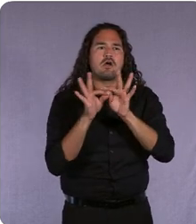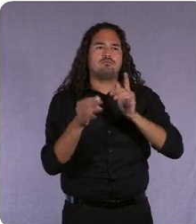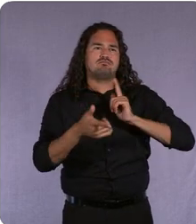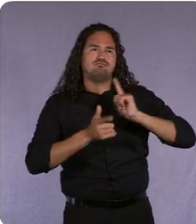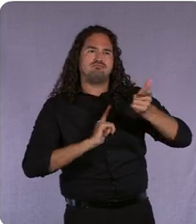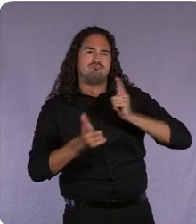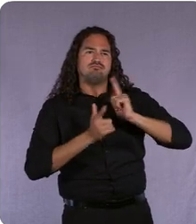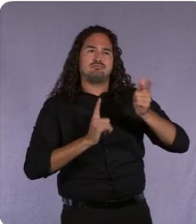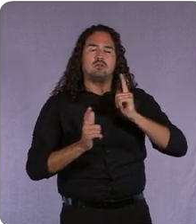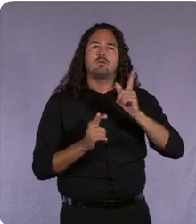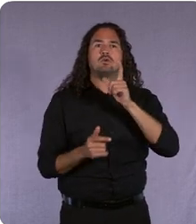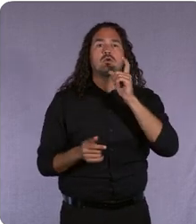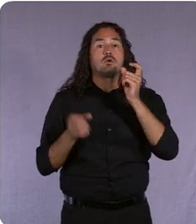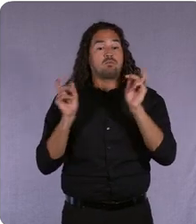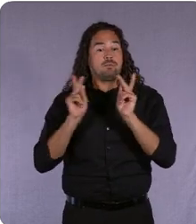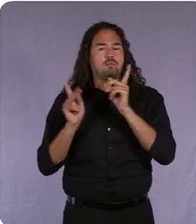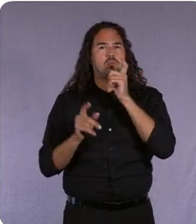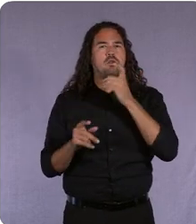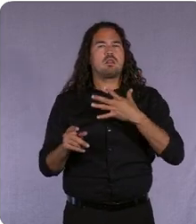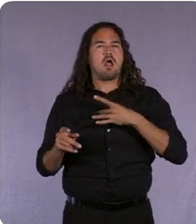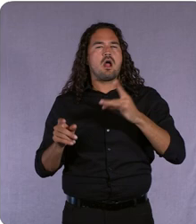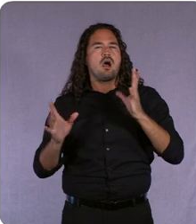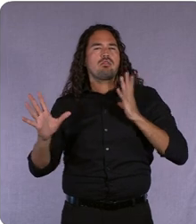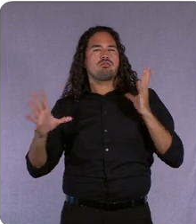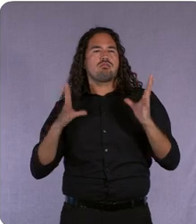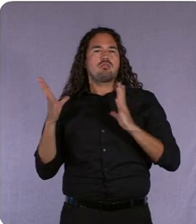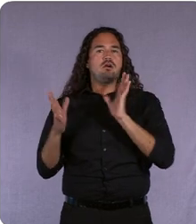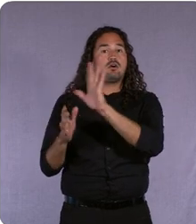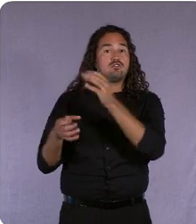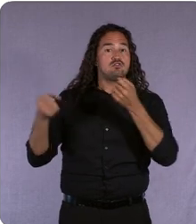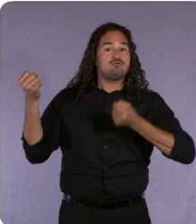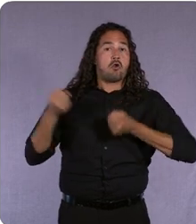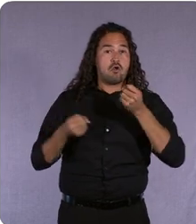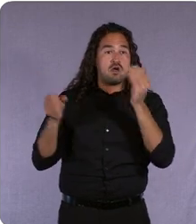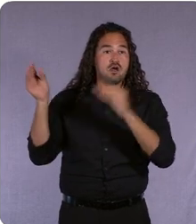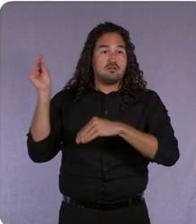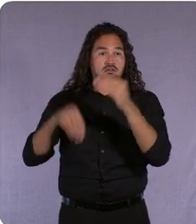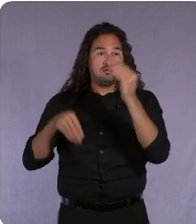in Kia's car customization tool and appreciate the ease of booking a test drive online.